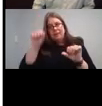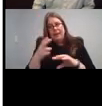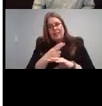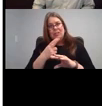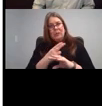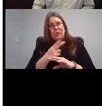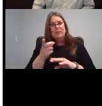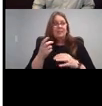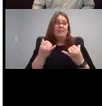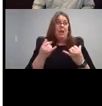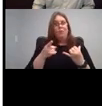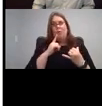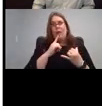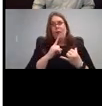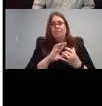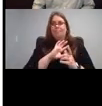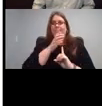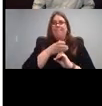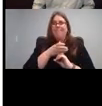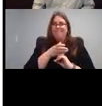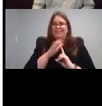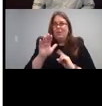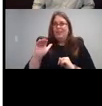know, the world like at home.